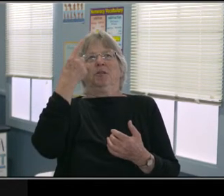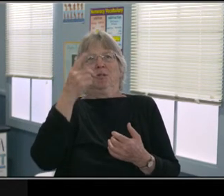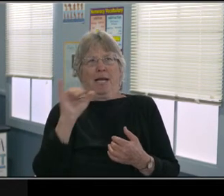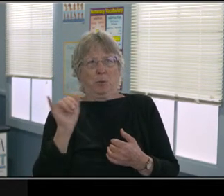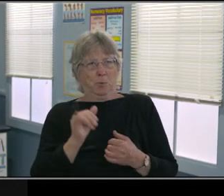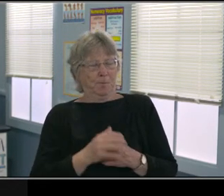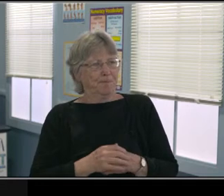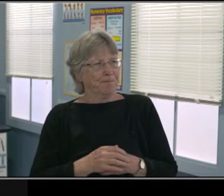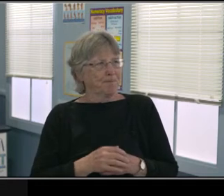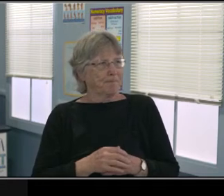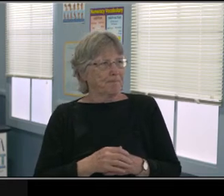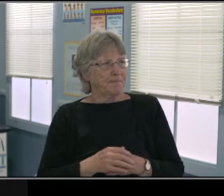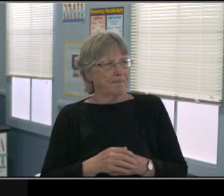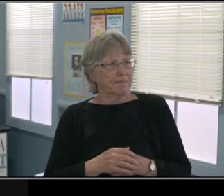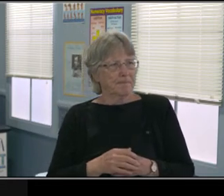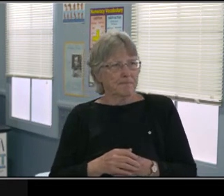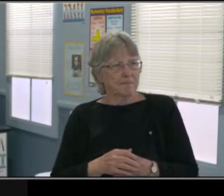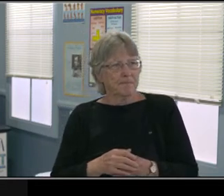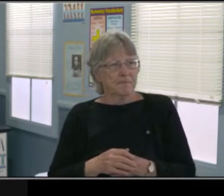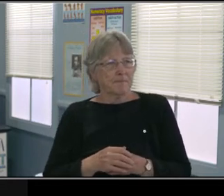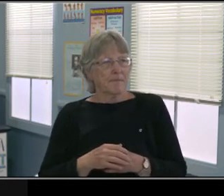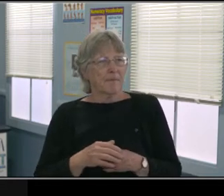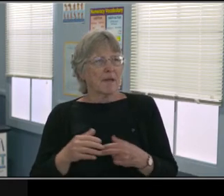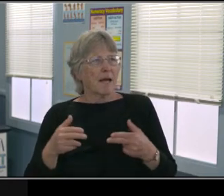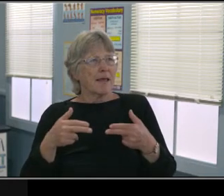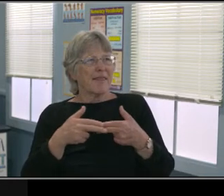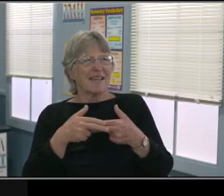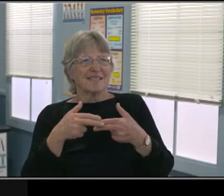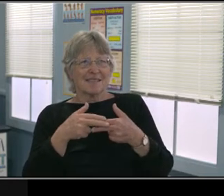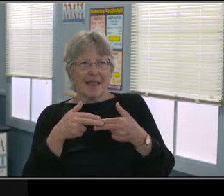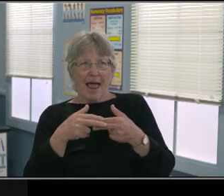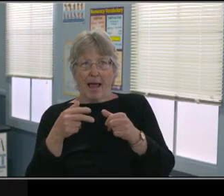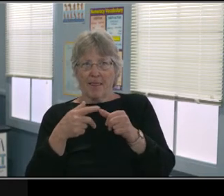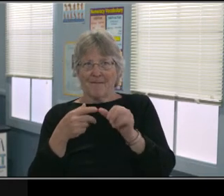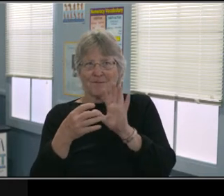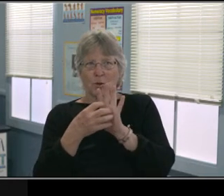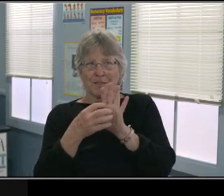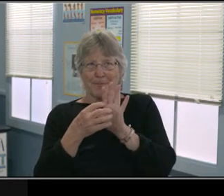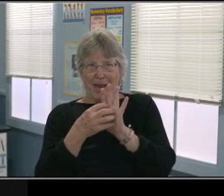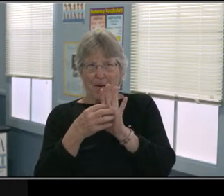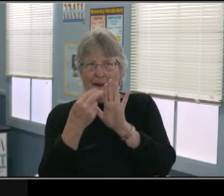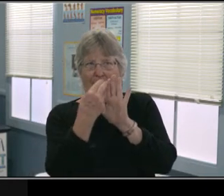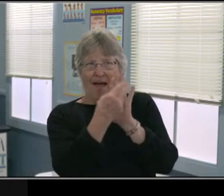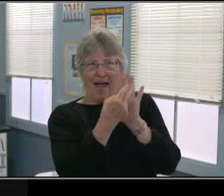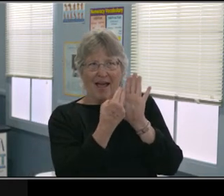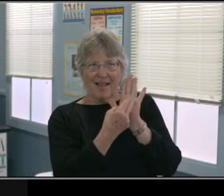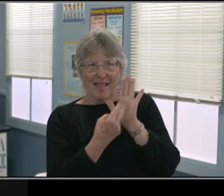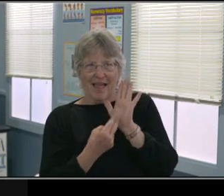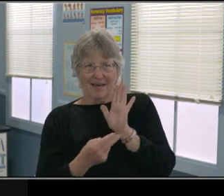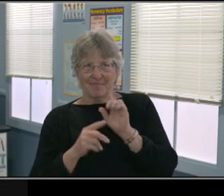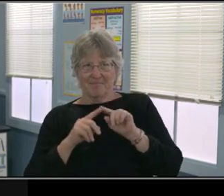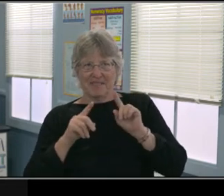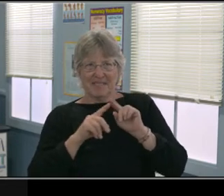And then looking down to the yellow section, the IEP will be provided by means of distance learning methods